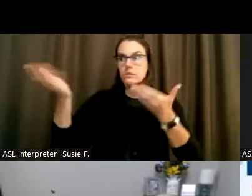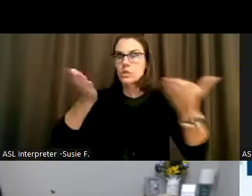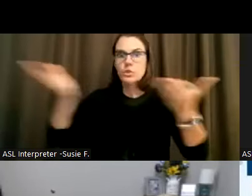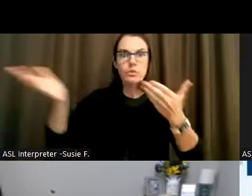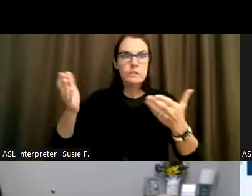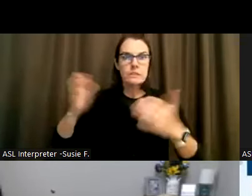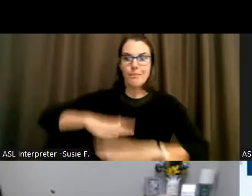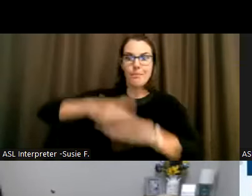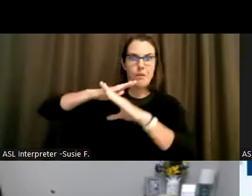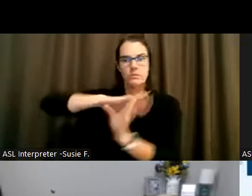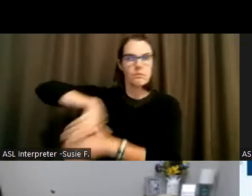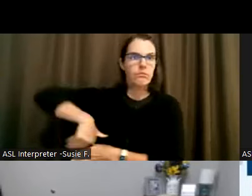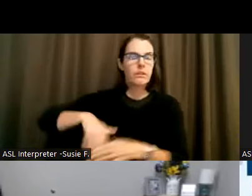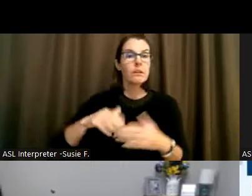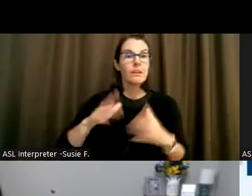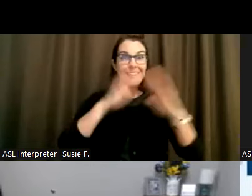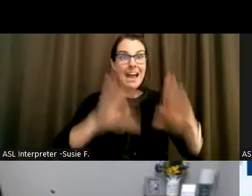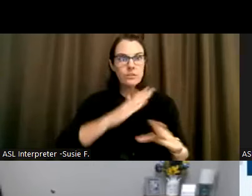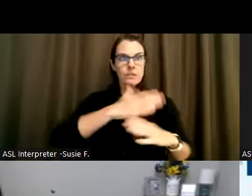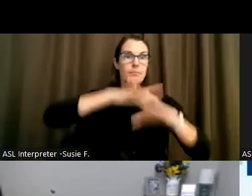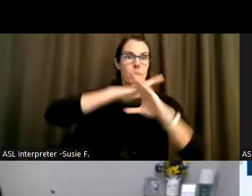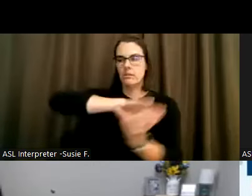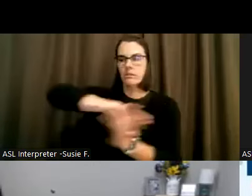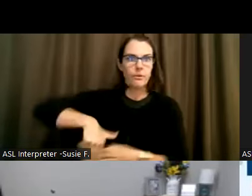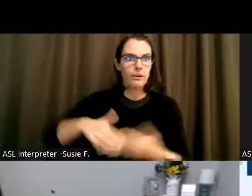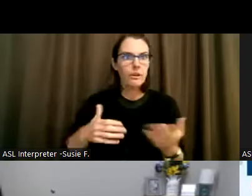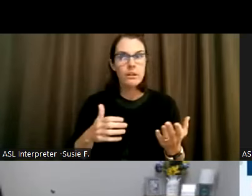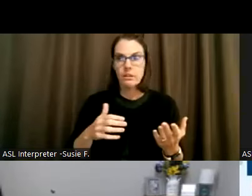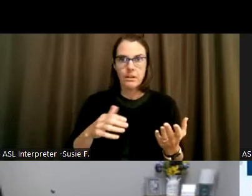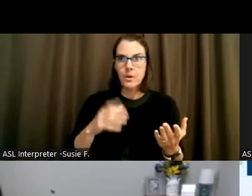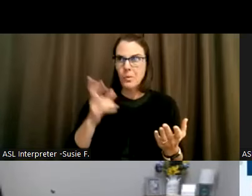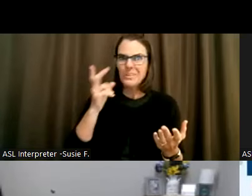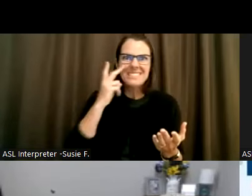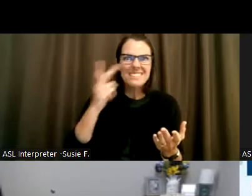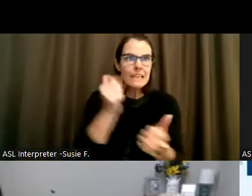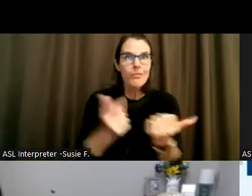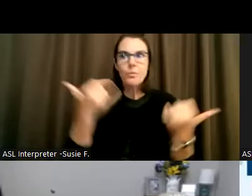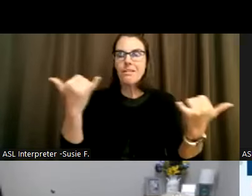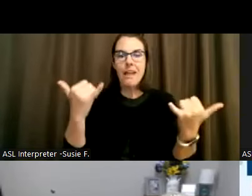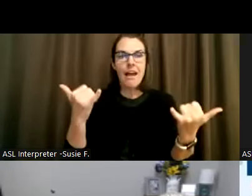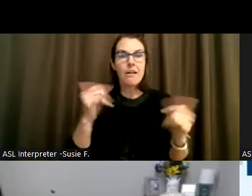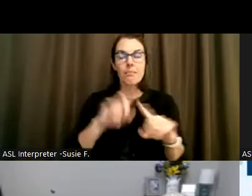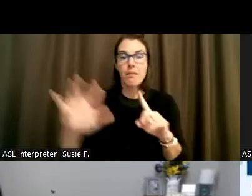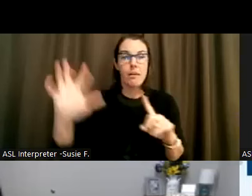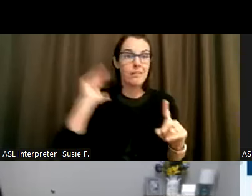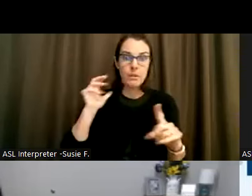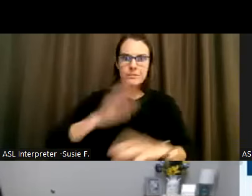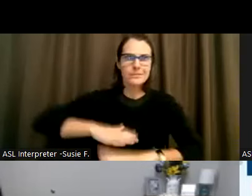It's just everywhere and we see it and we take it for granted now, but it's truly a great thing,